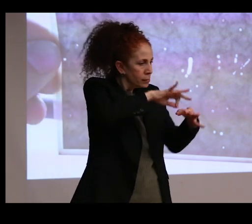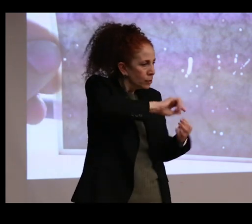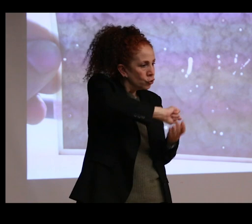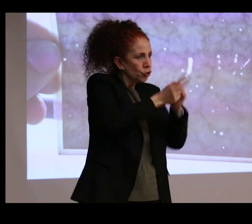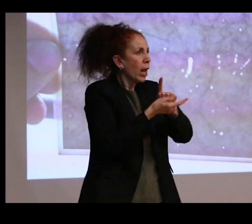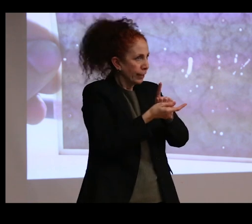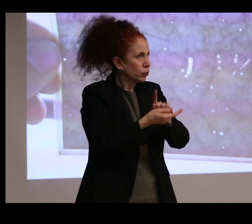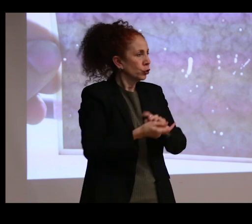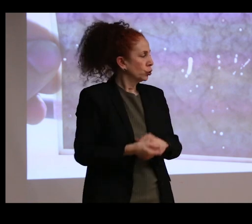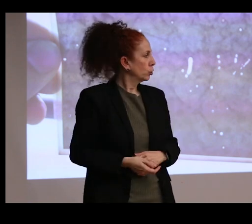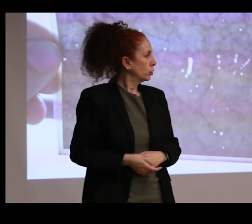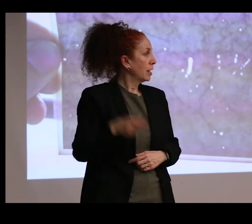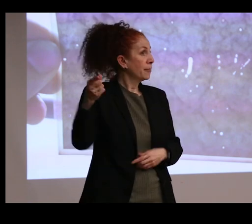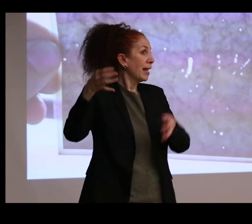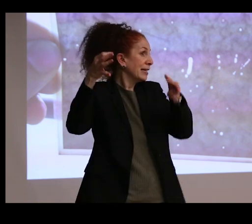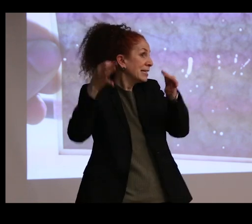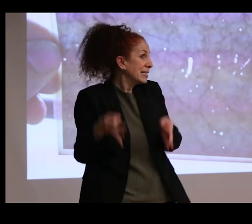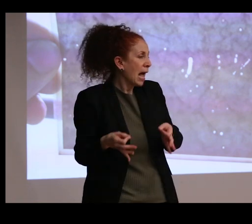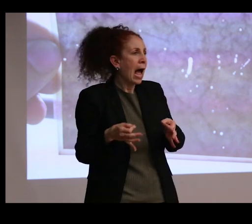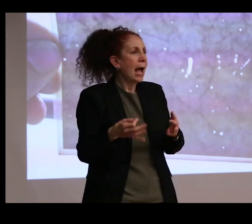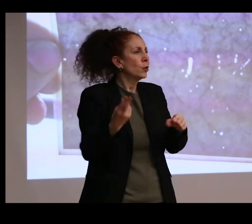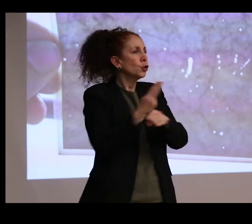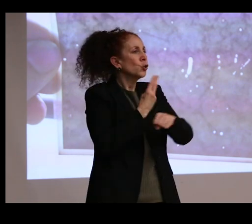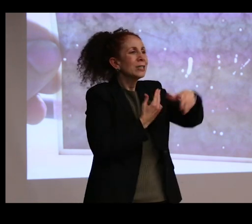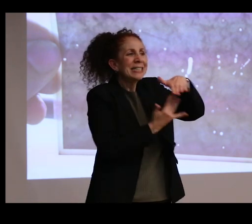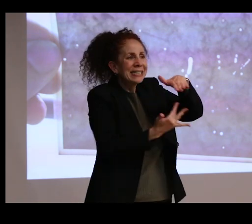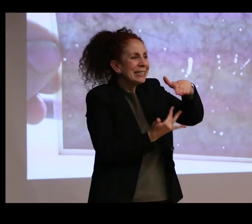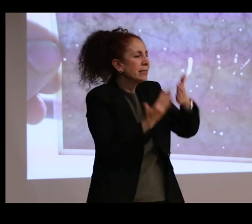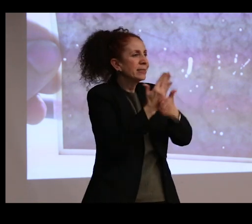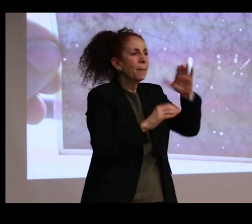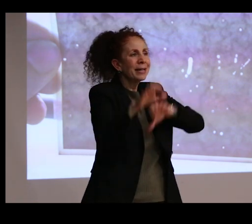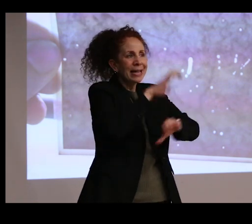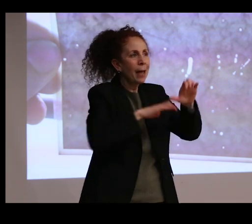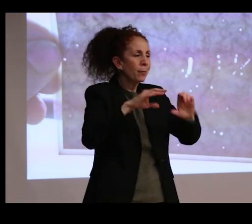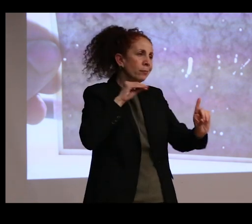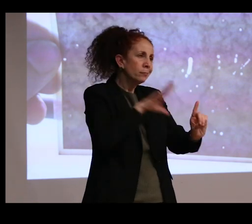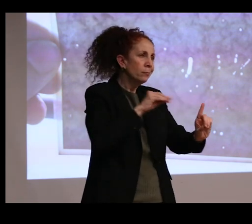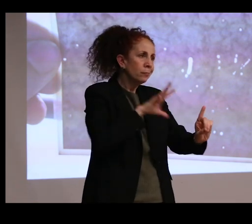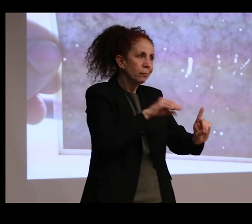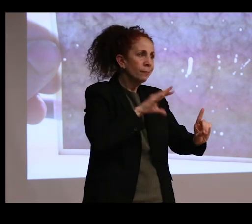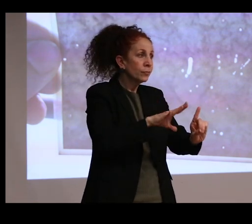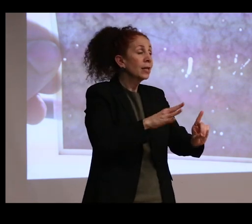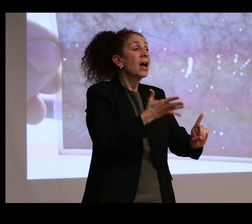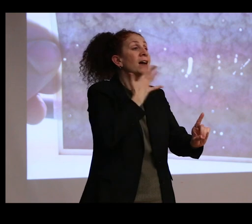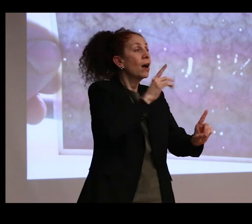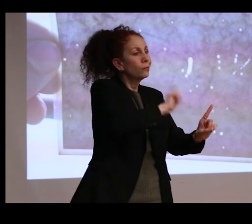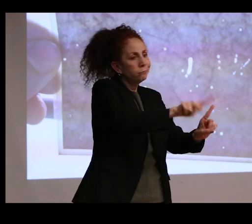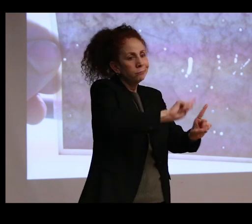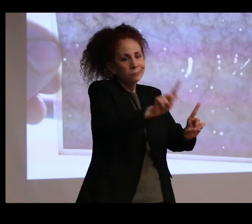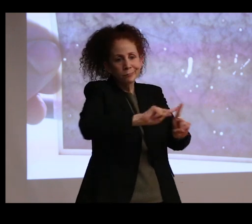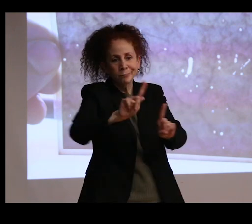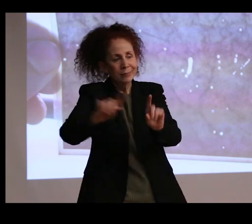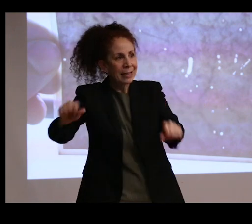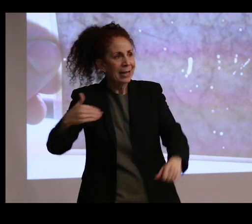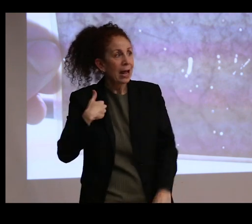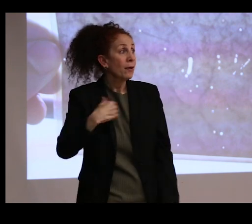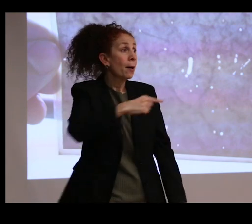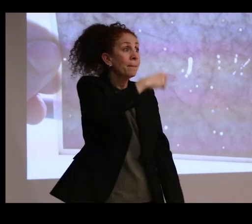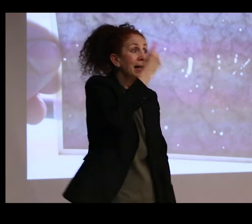by usually heating it with some chemical that's applied. And you can get a huge variety of coloration is like a black bronze, for example.